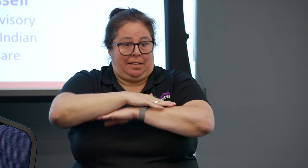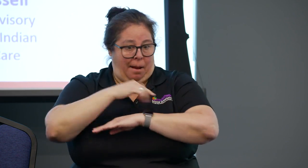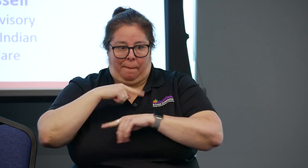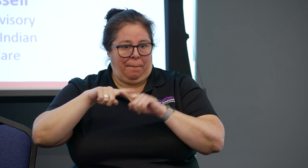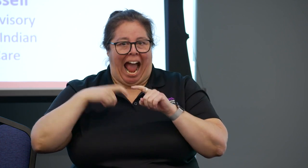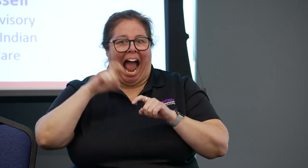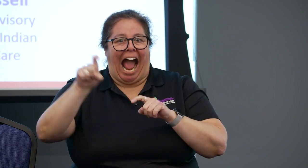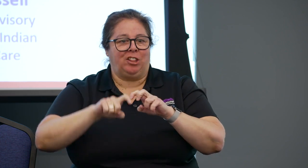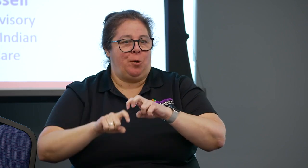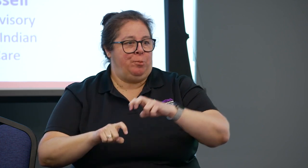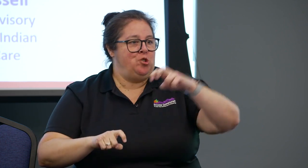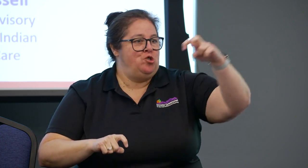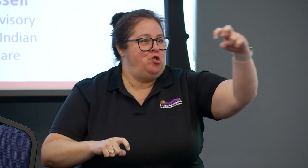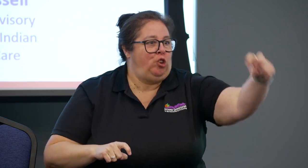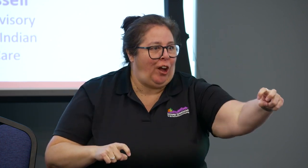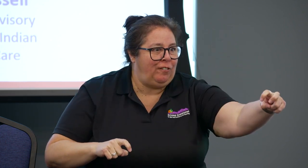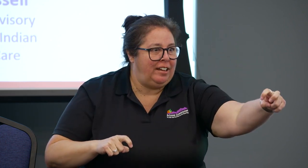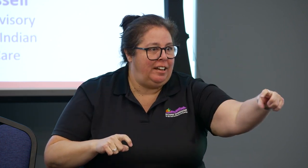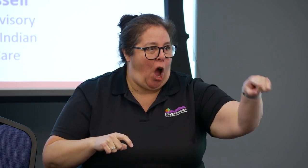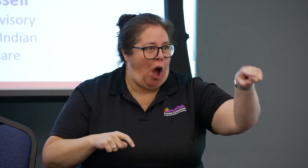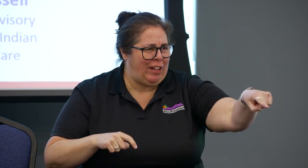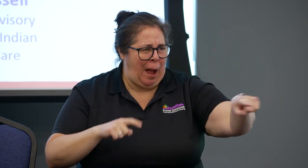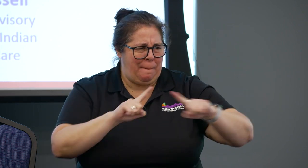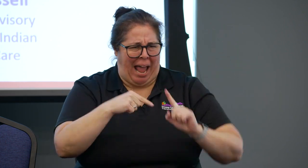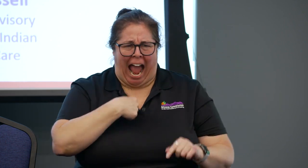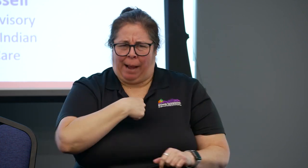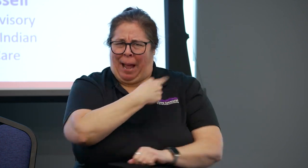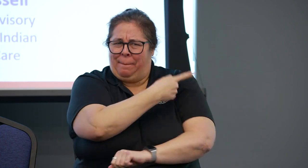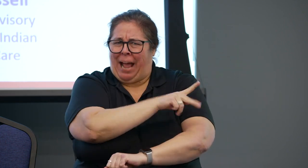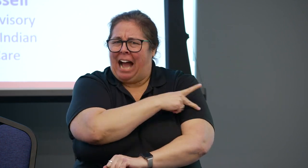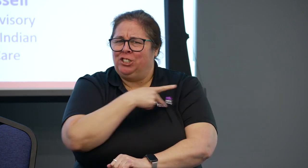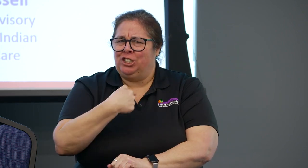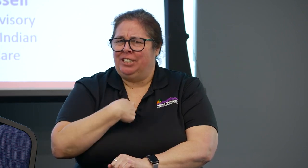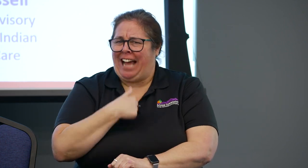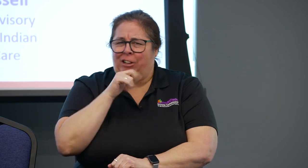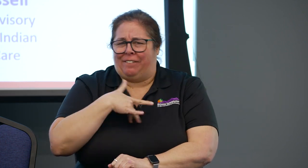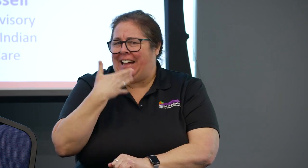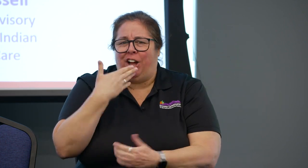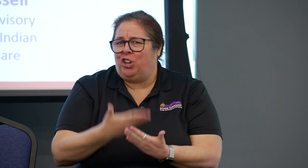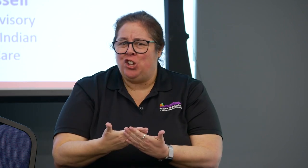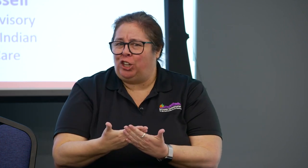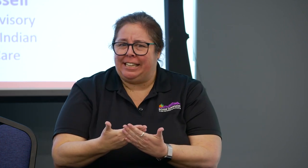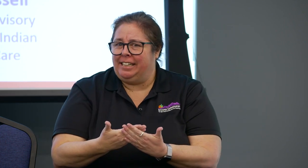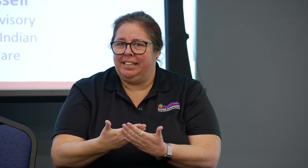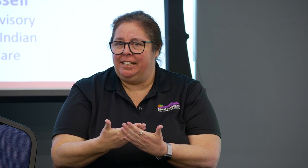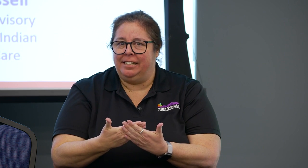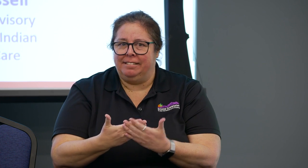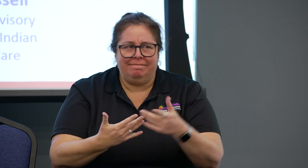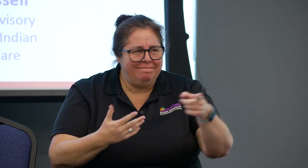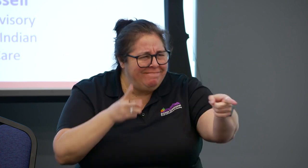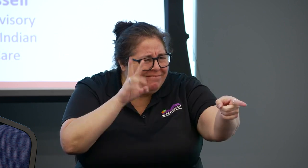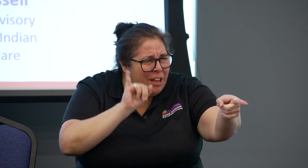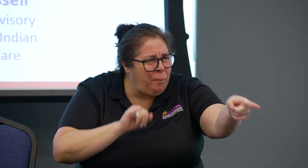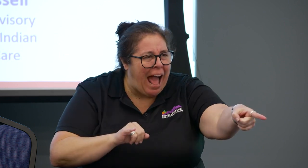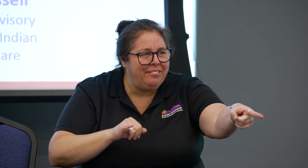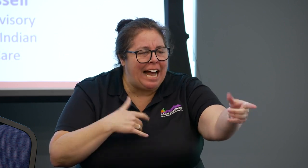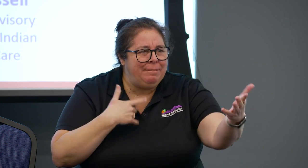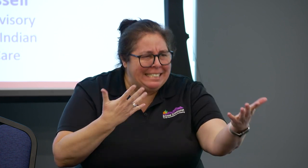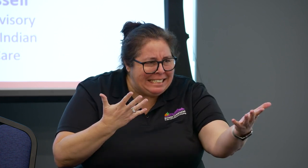but a lot of them aren't. Like for example, when there's one office